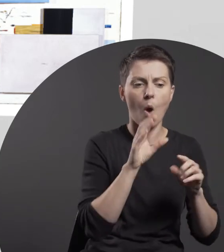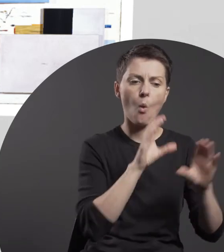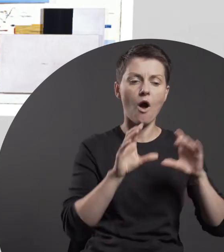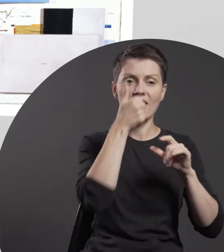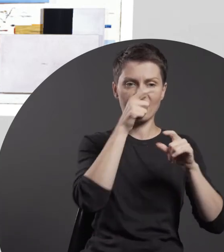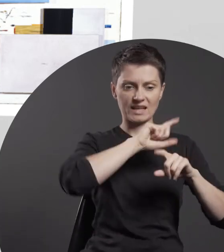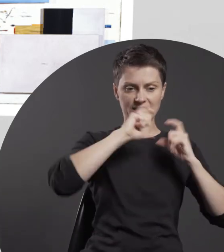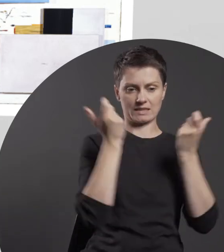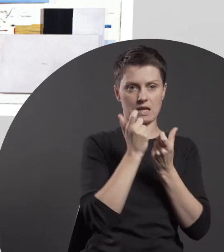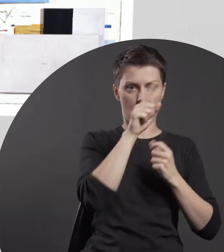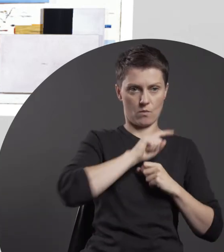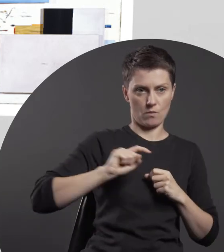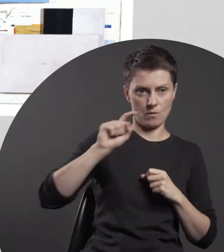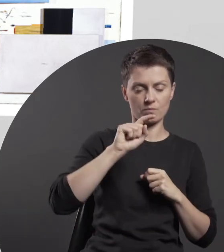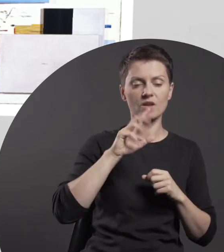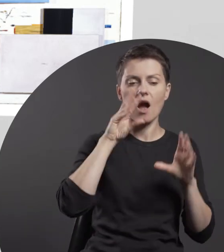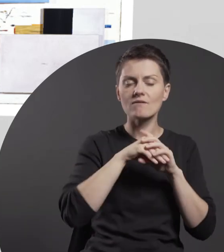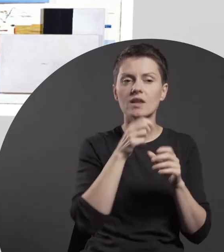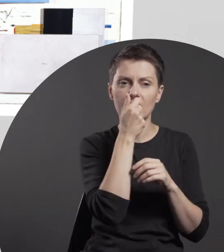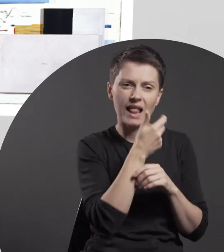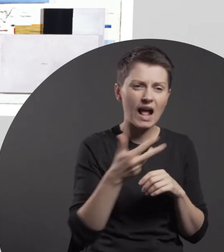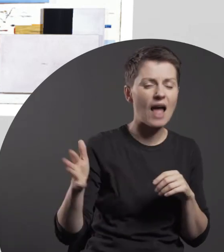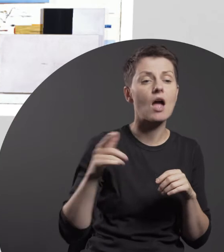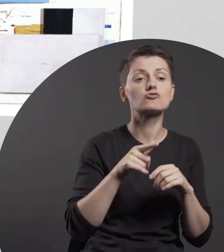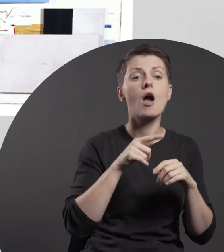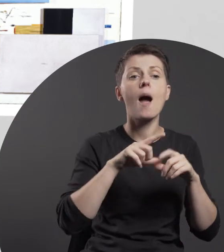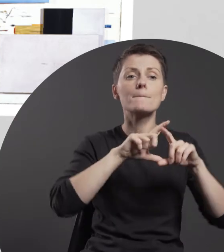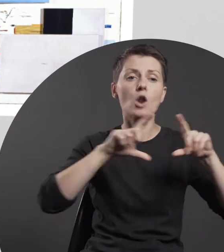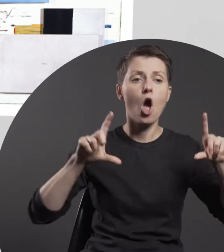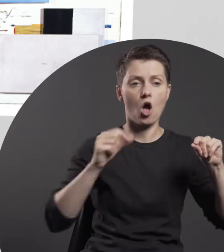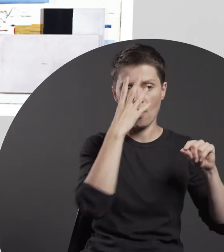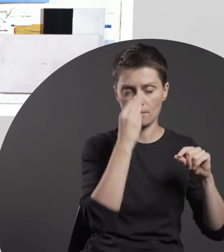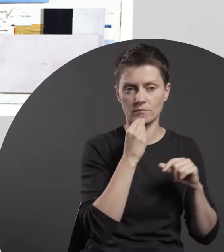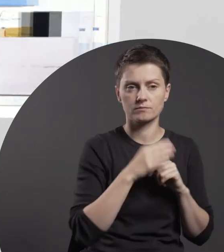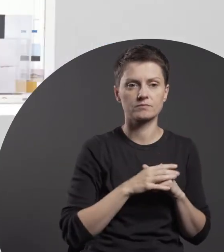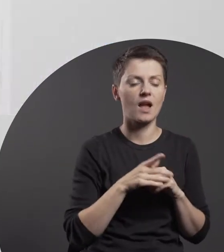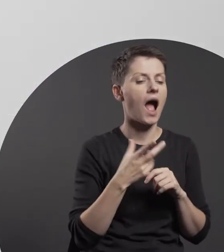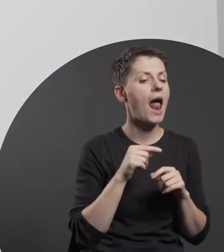Altogether, it comprises a number of square paintings of different sizes.